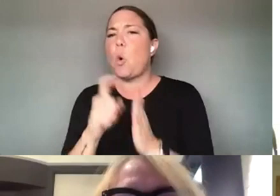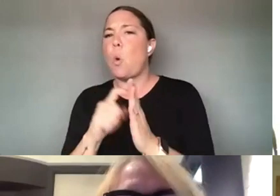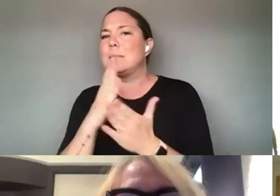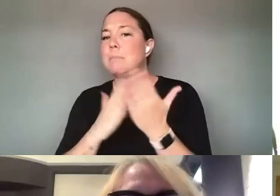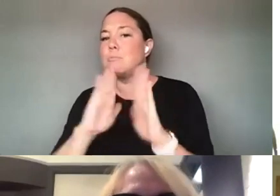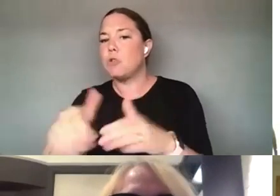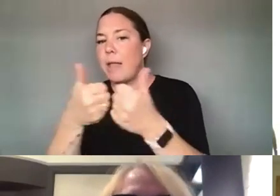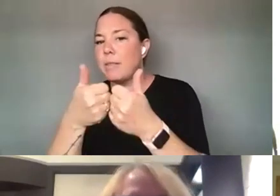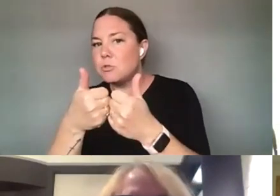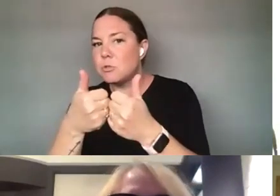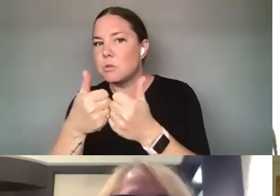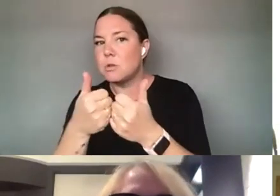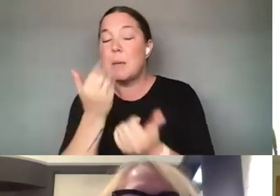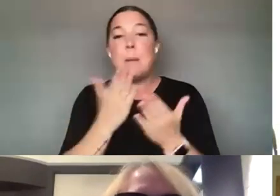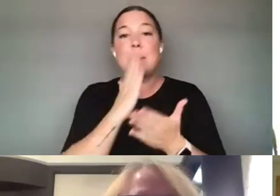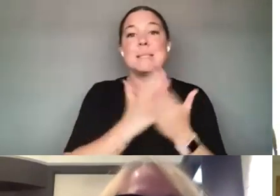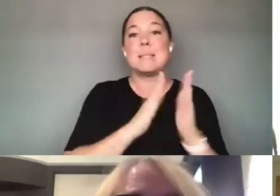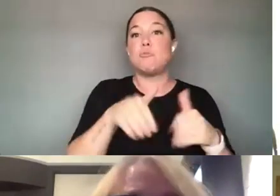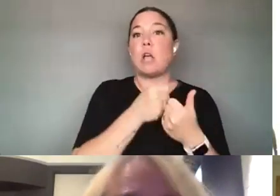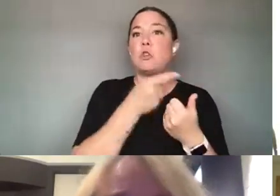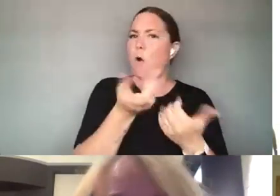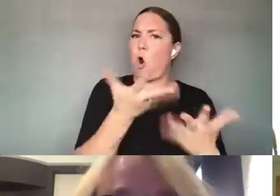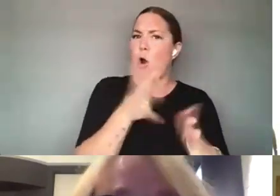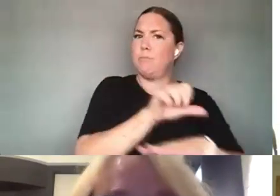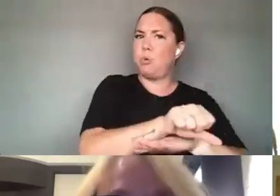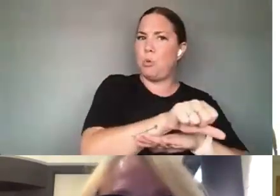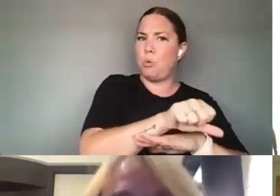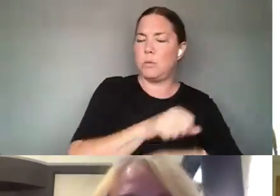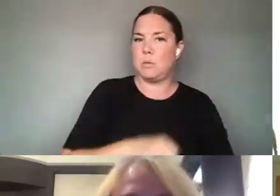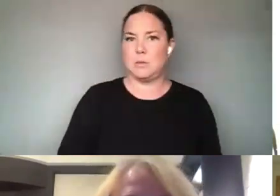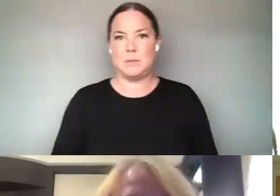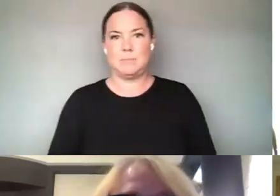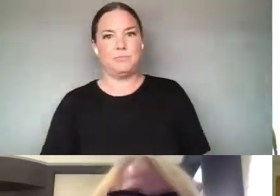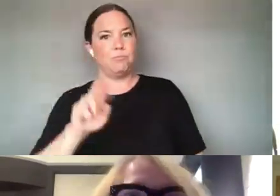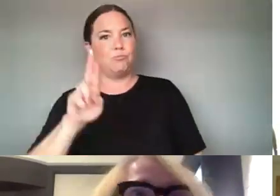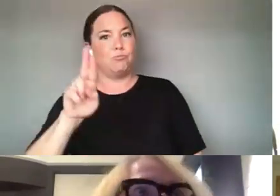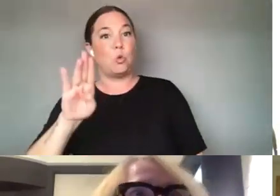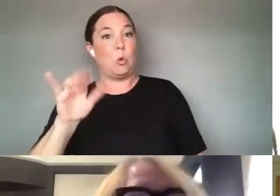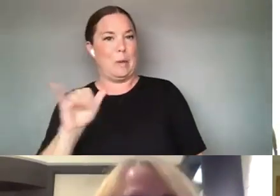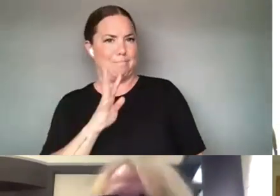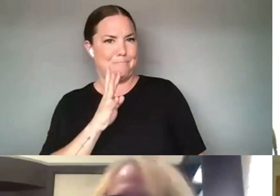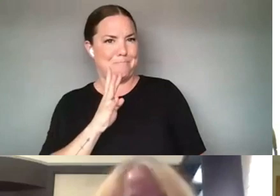PERHAPS OVERCOME? YEAH, I'D LIKE TO TALK ABOUT THAT BECAUSE I'M SORT OF TECHNOLOGY,